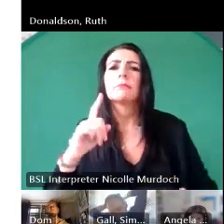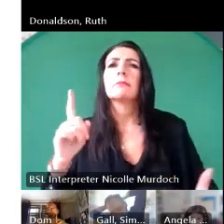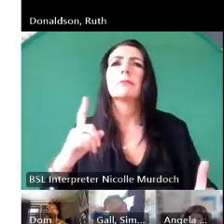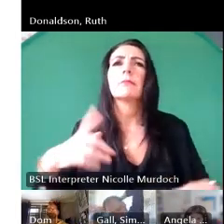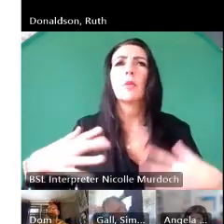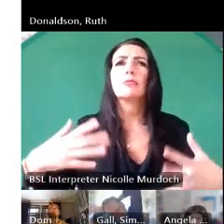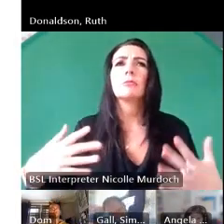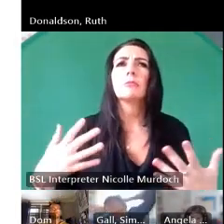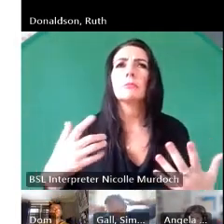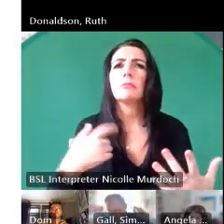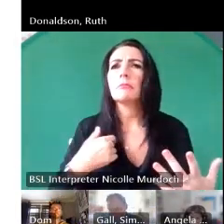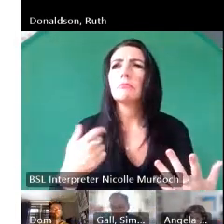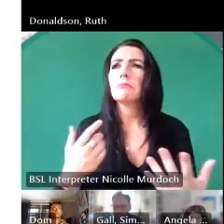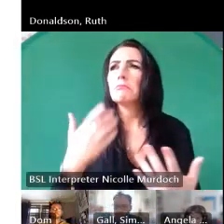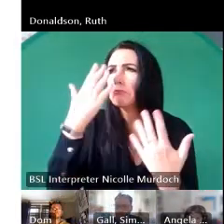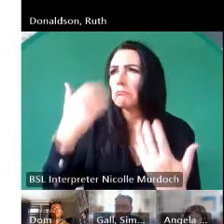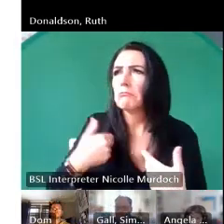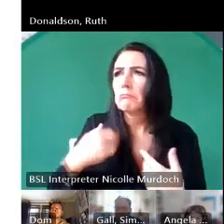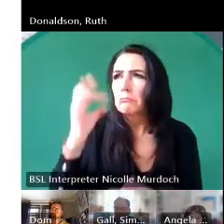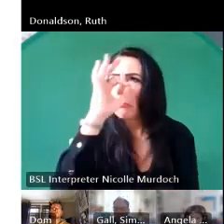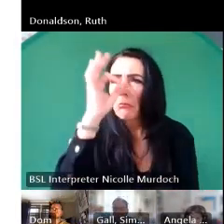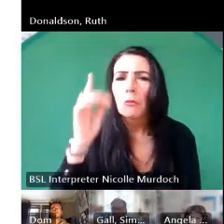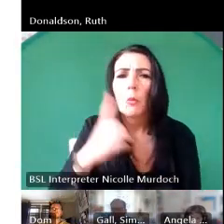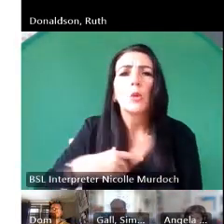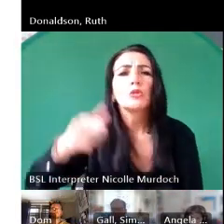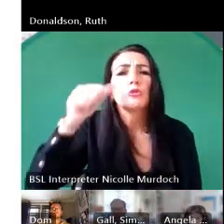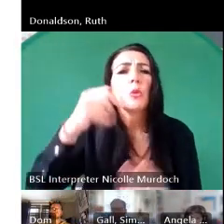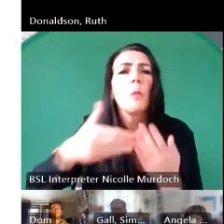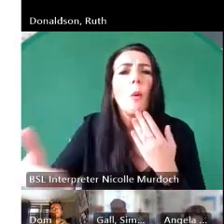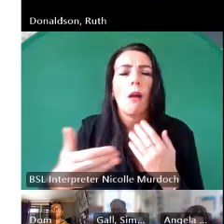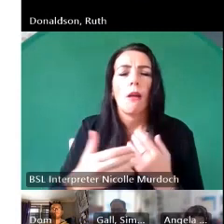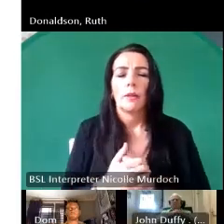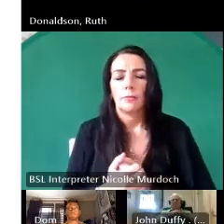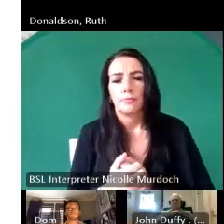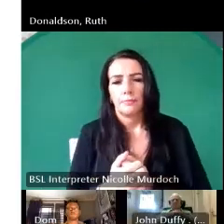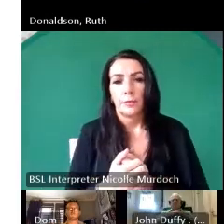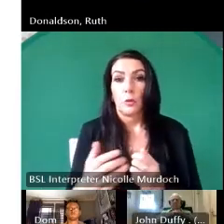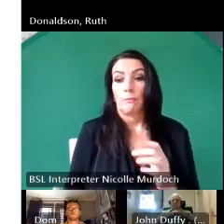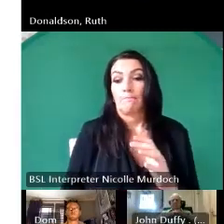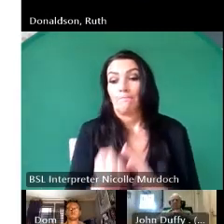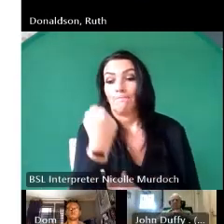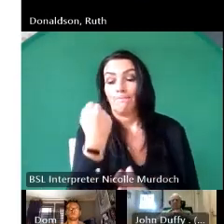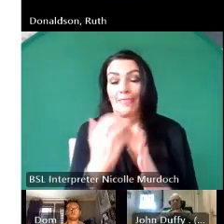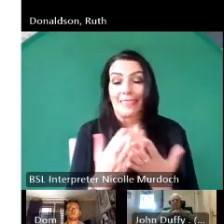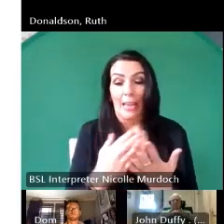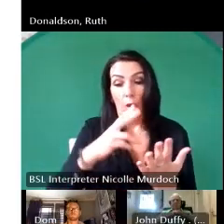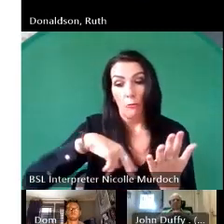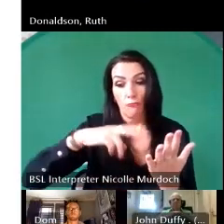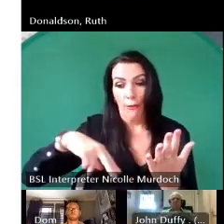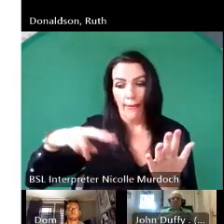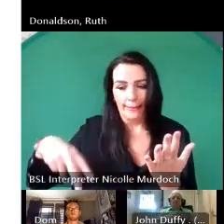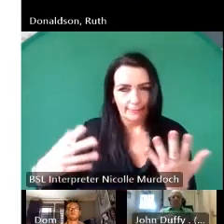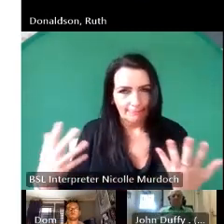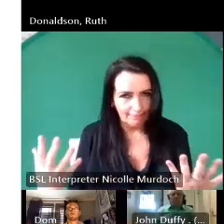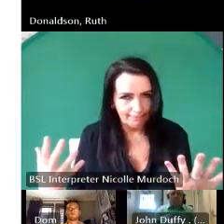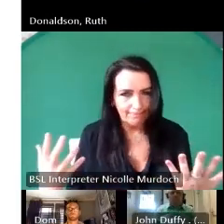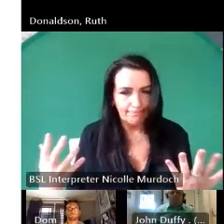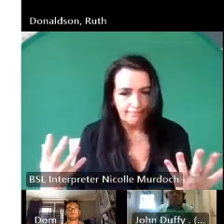was involved in that she didn't know about um so she found got and read it uh and she didn't tell